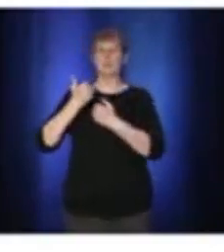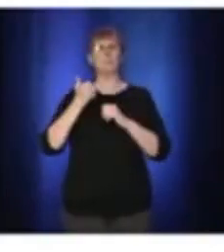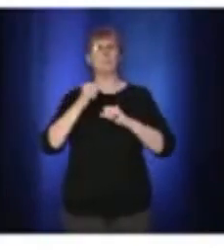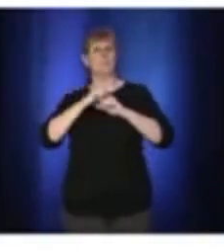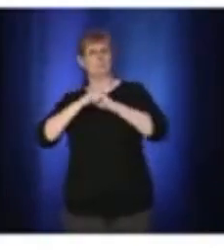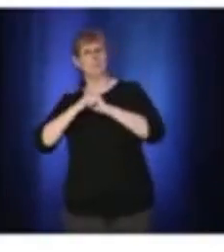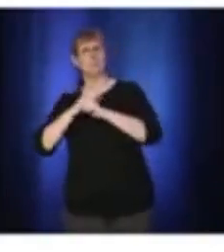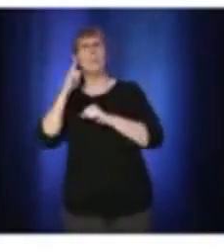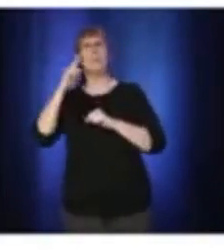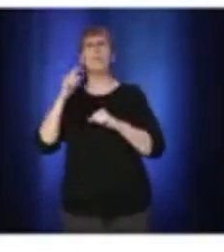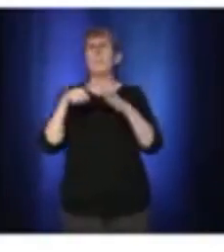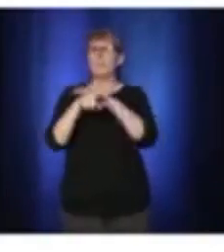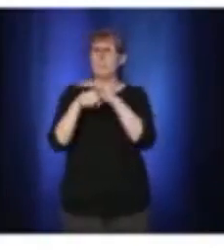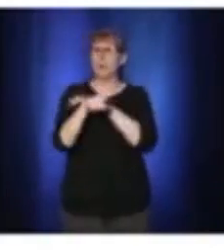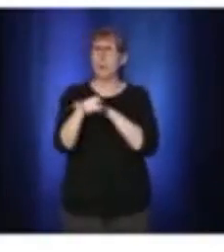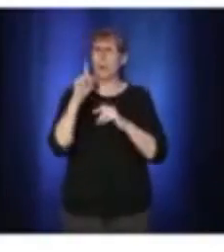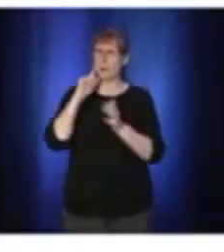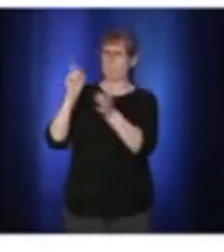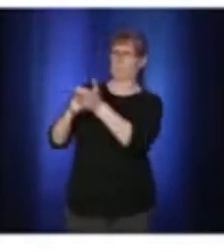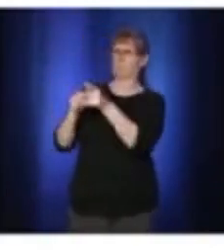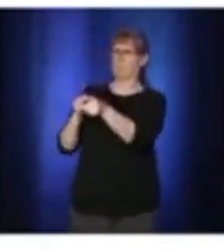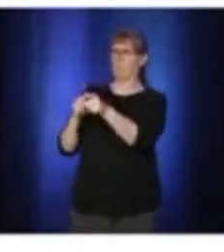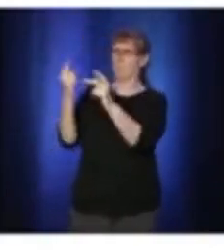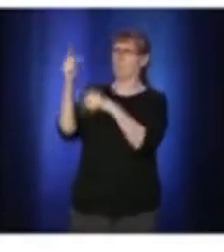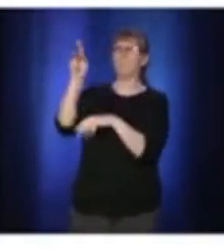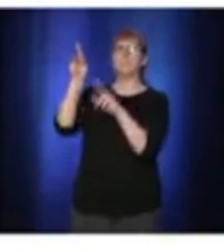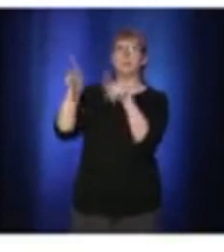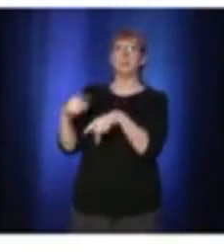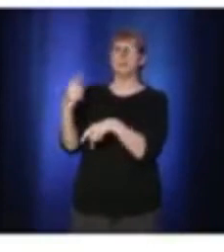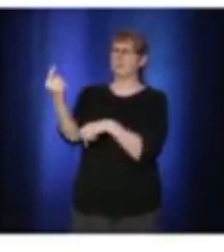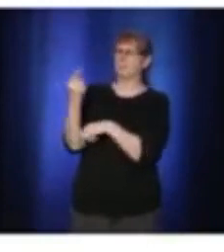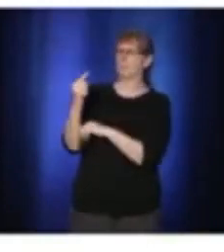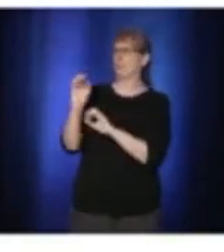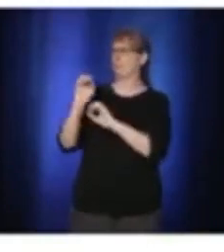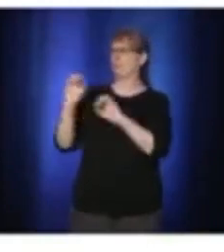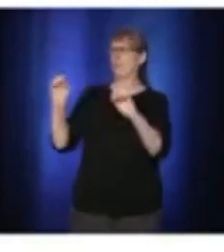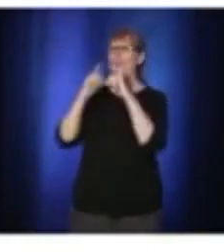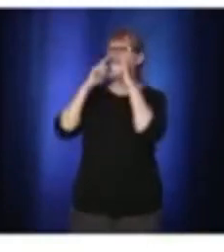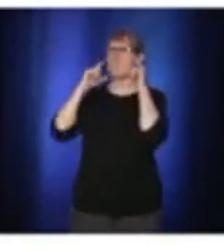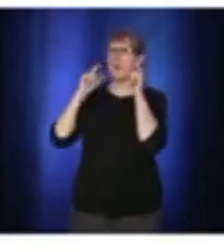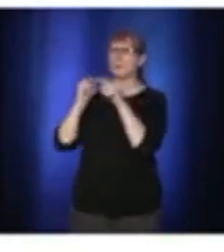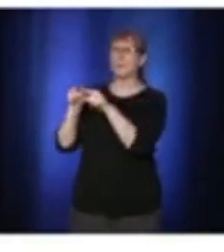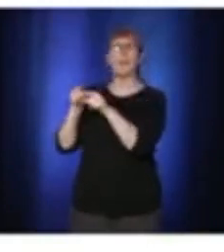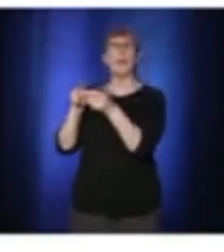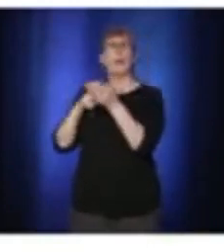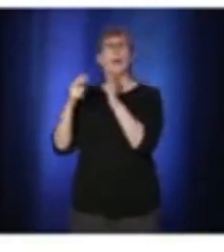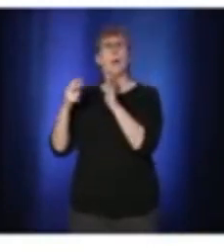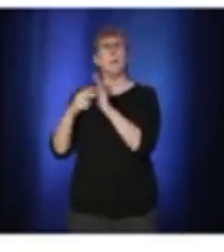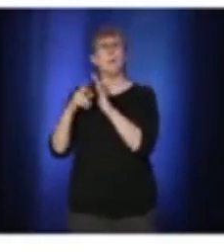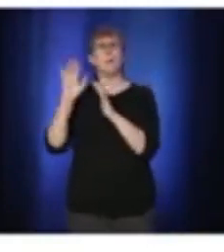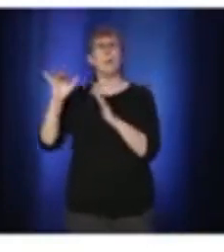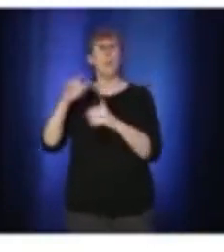The rule will be that the only consequence will be that you cannot use the transport.